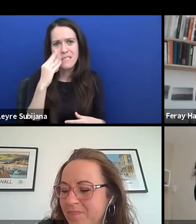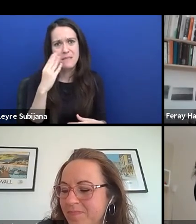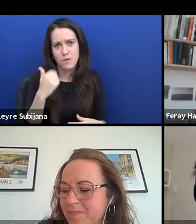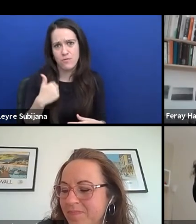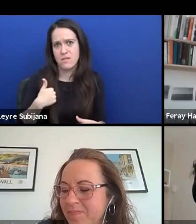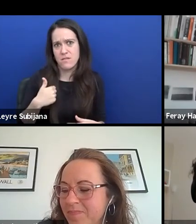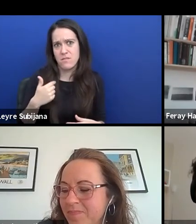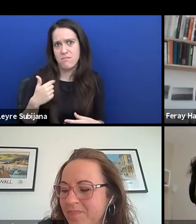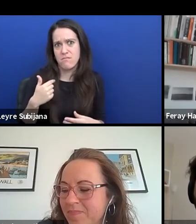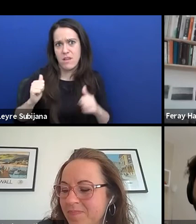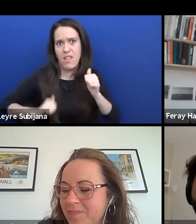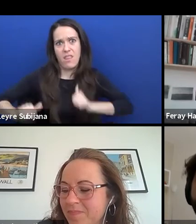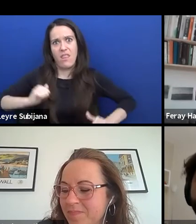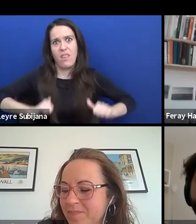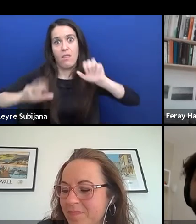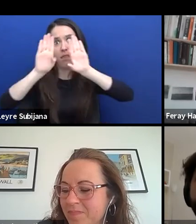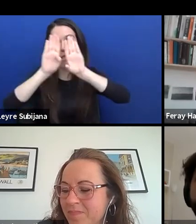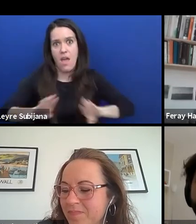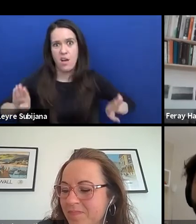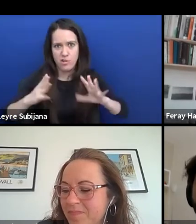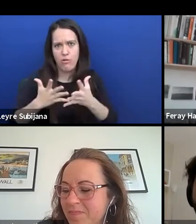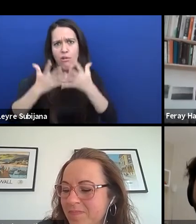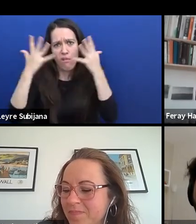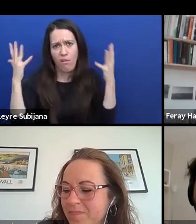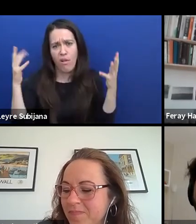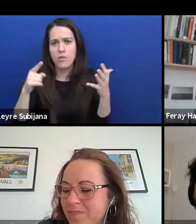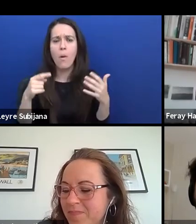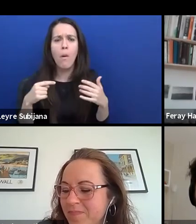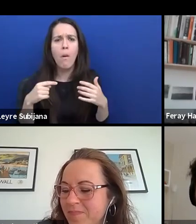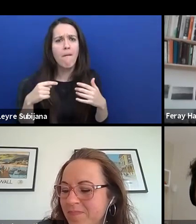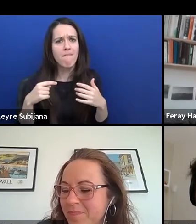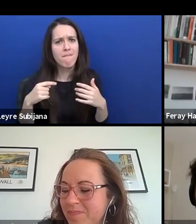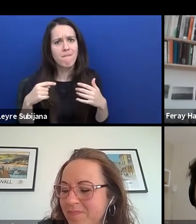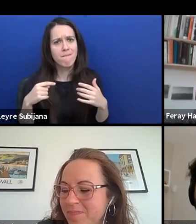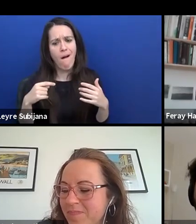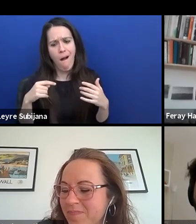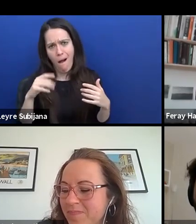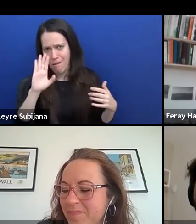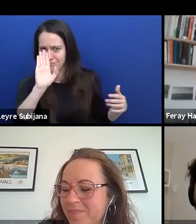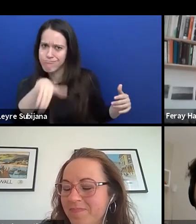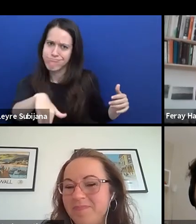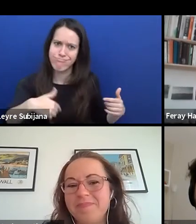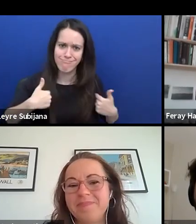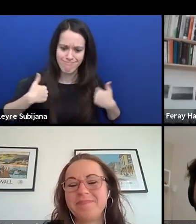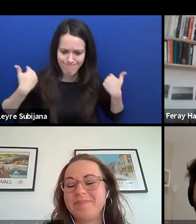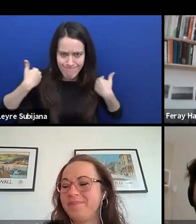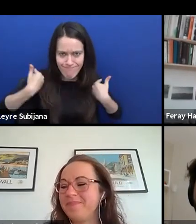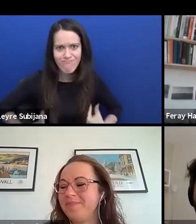So, really be unapologetically yourself and strive to be your best self